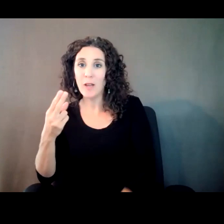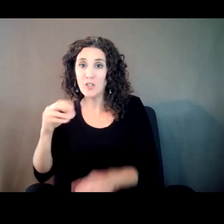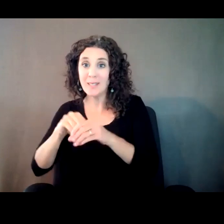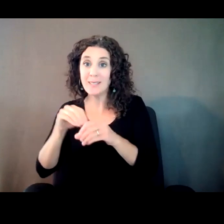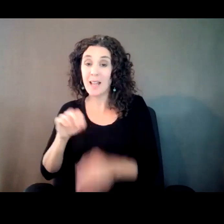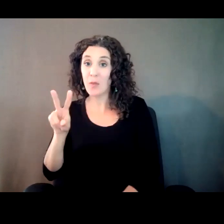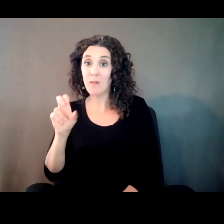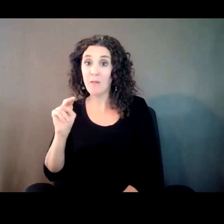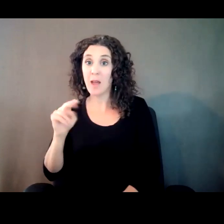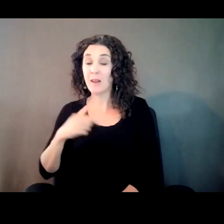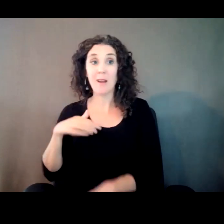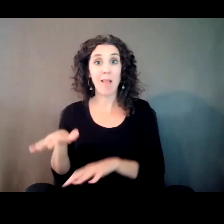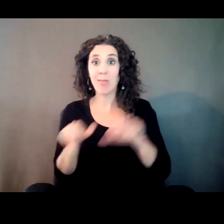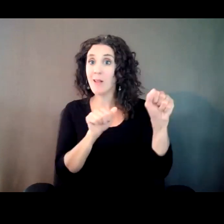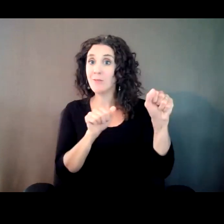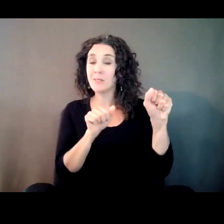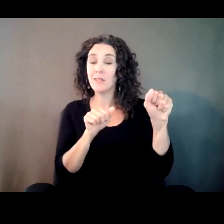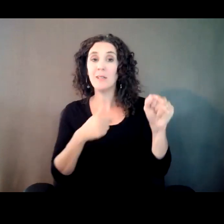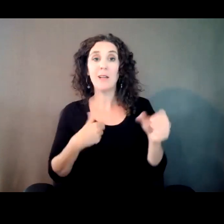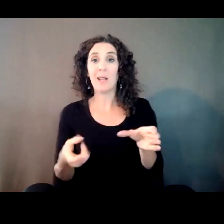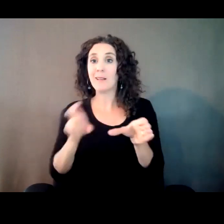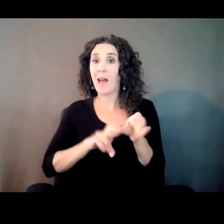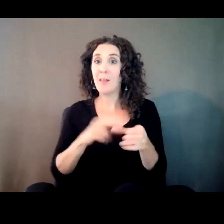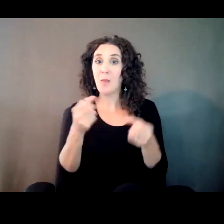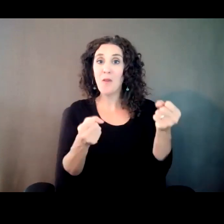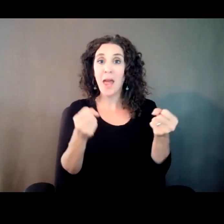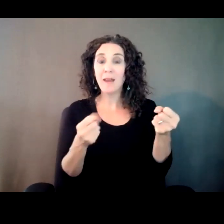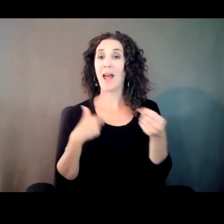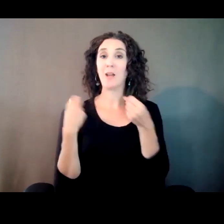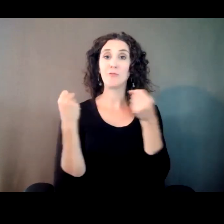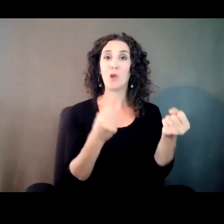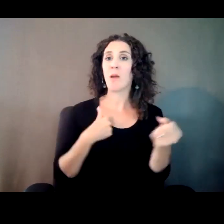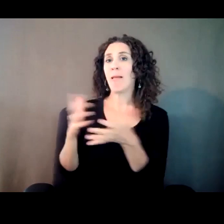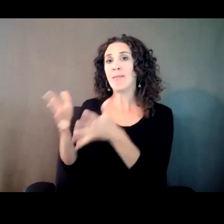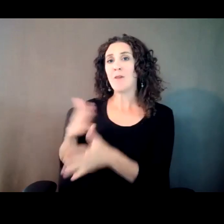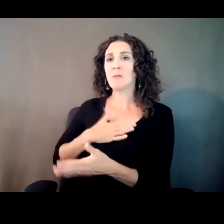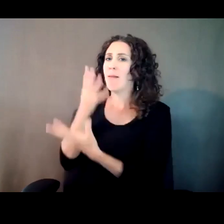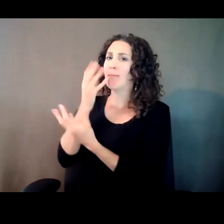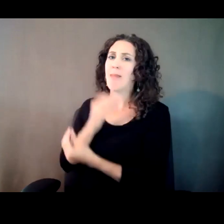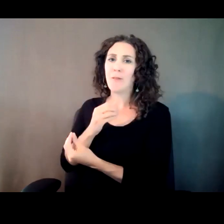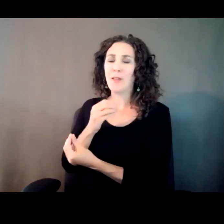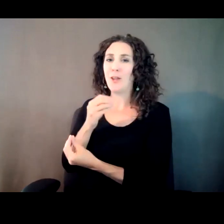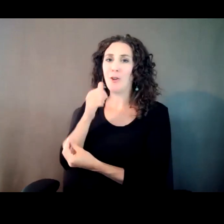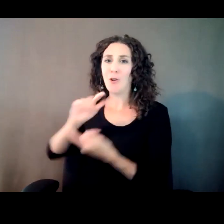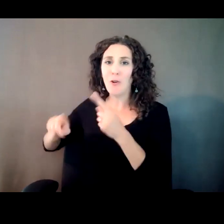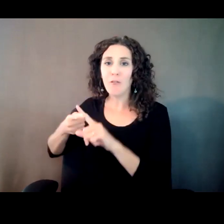the road. I left Brooklyn. Left my lovely girlfriend. And our two dogs.